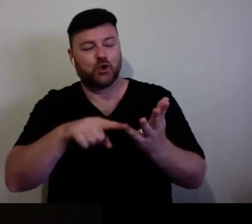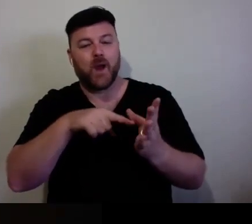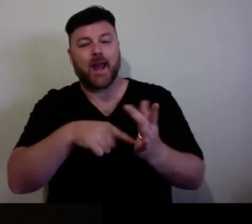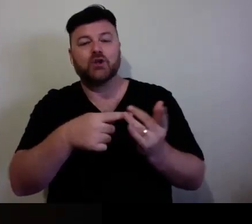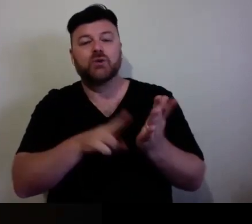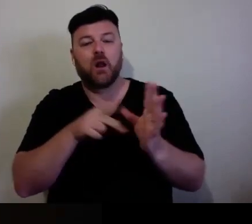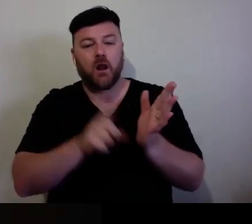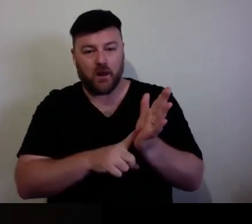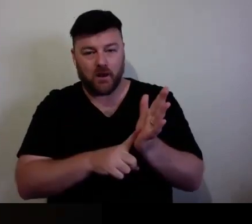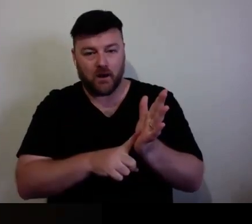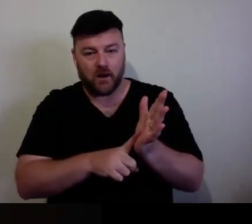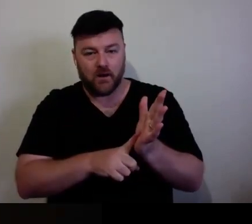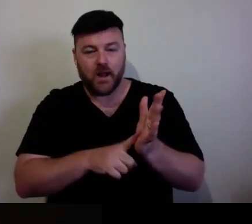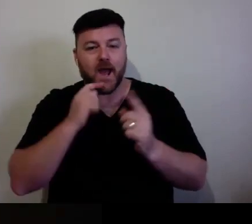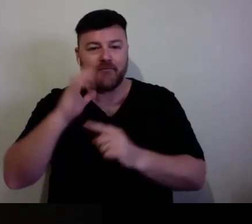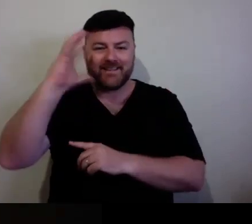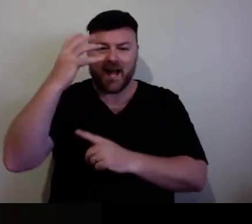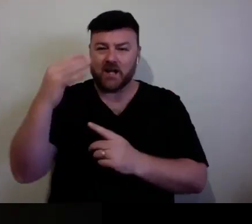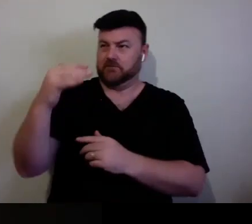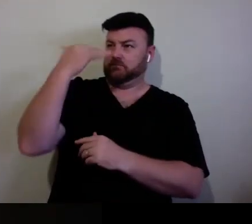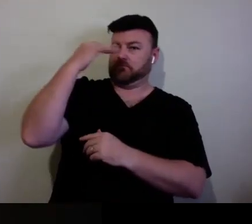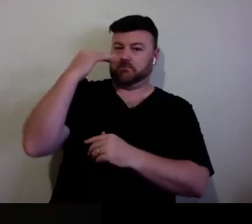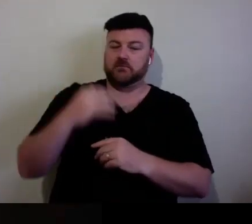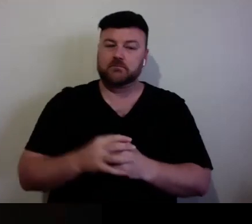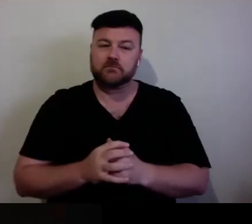But all those situations are one in which you have the same sort of